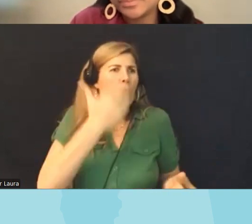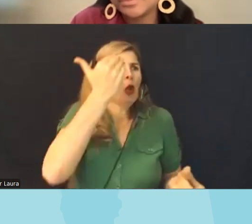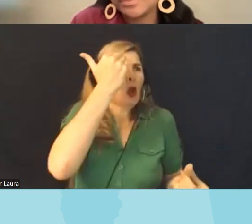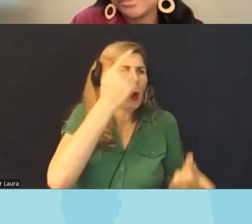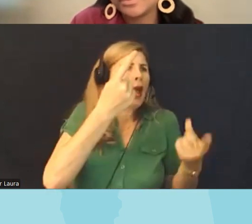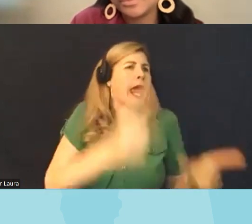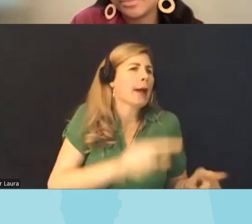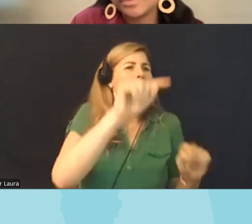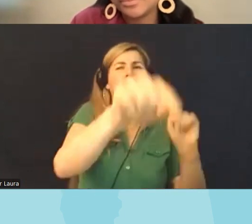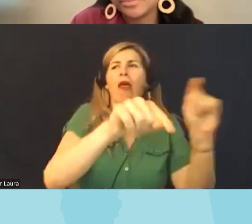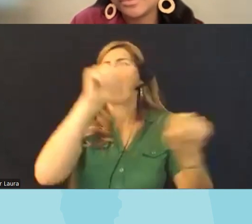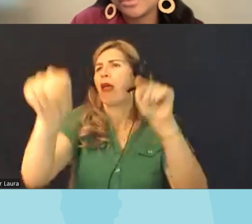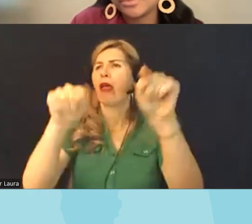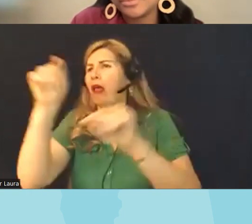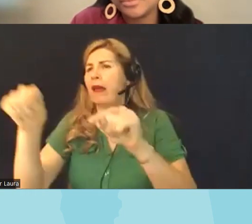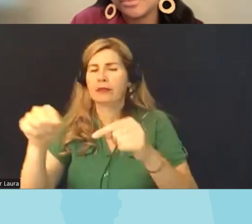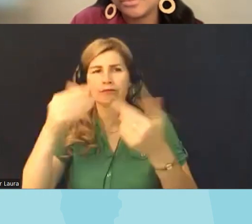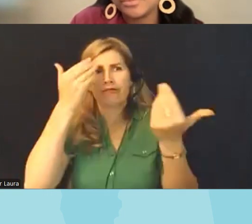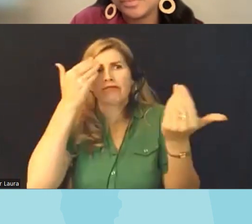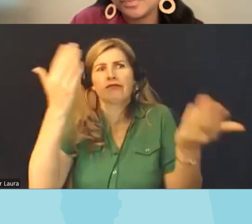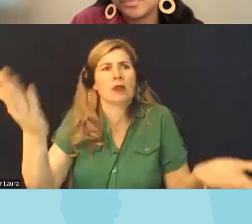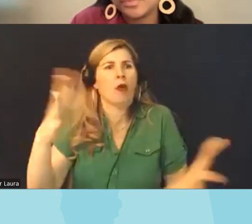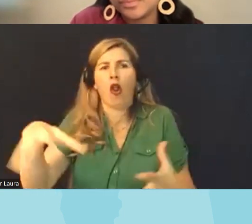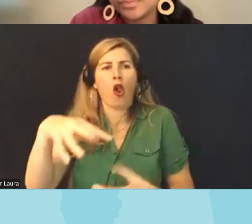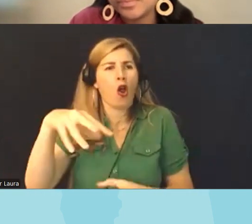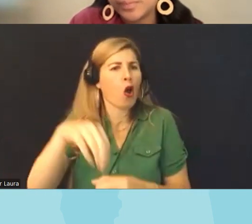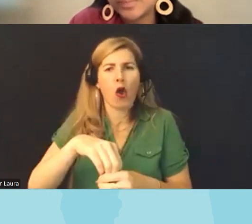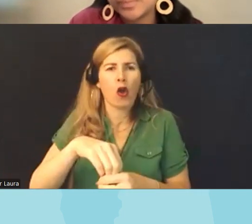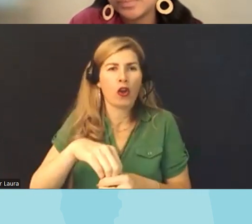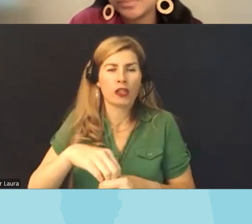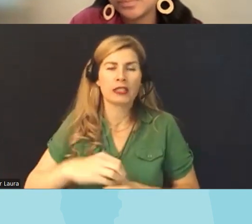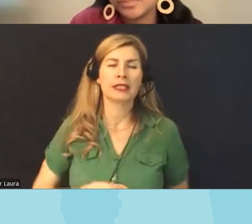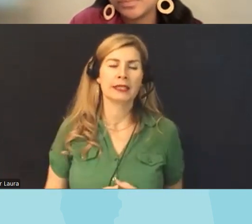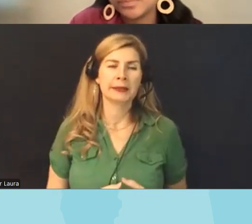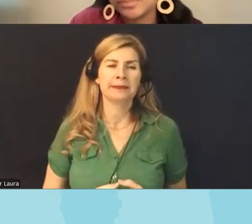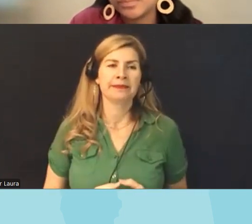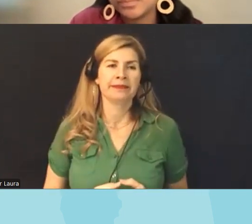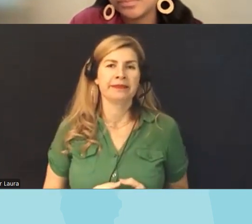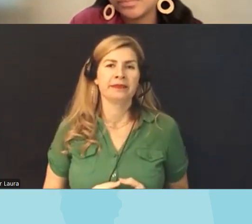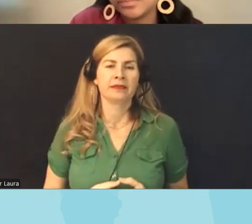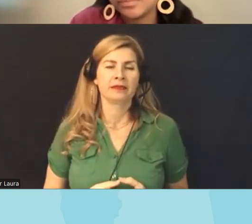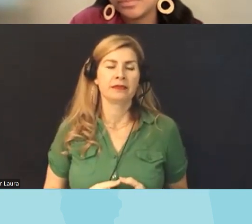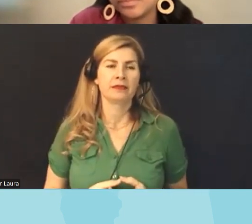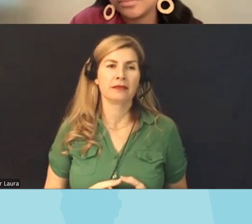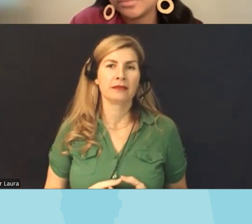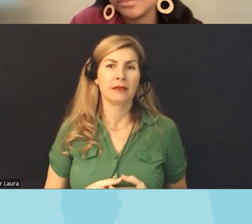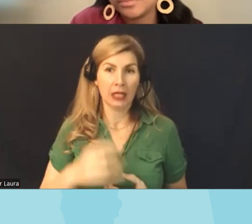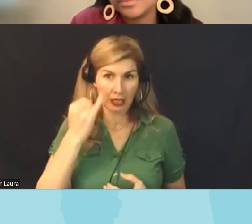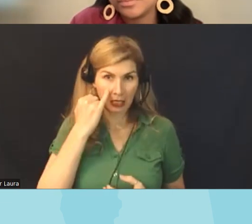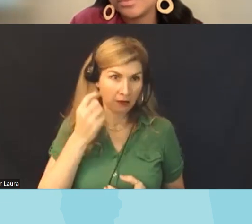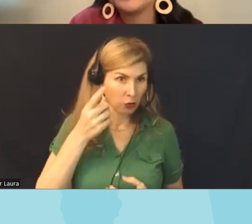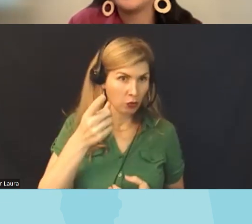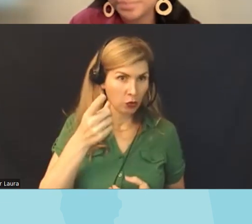a large part of this large swats of this our states so find out what the policy is on book